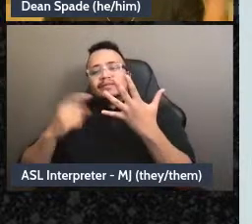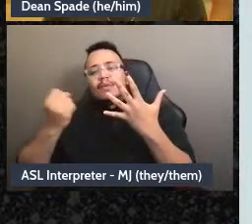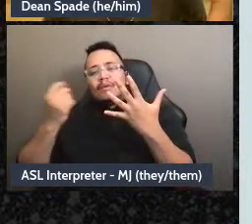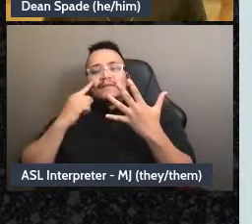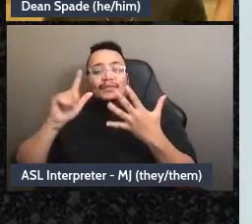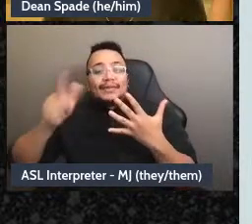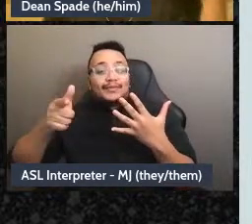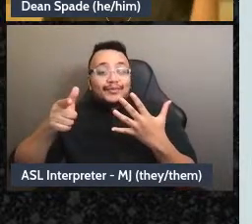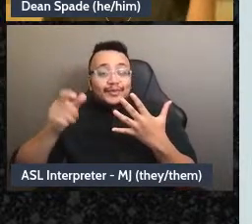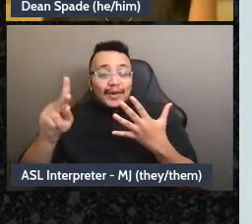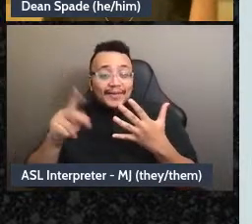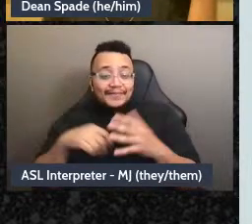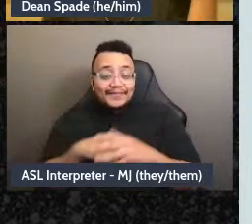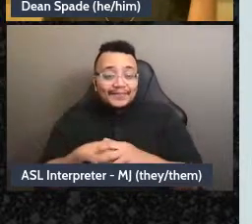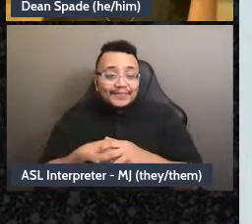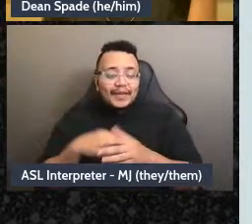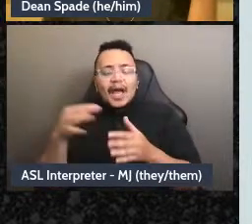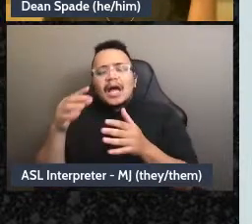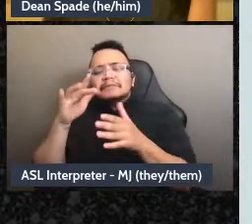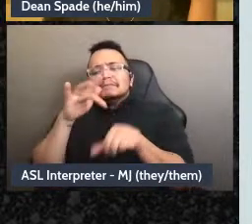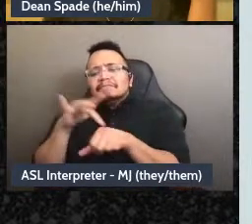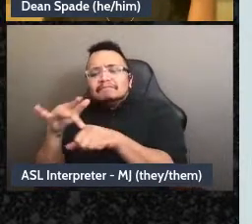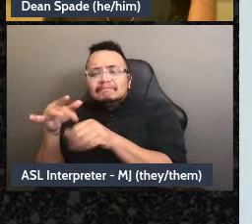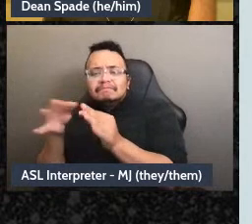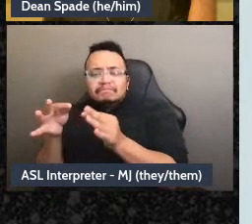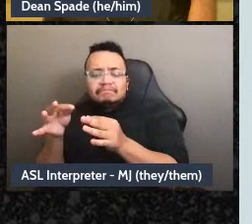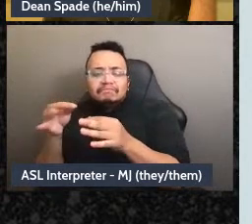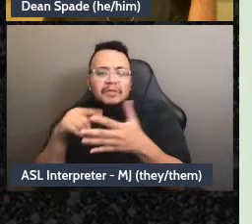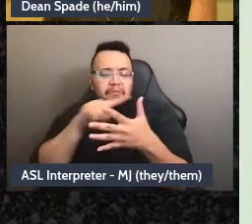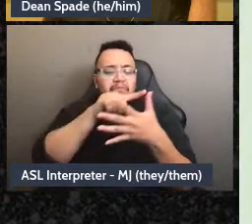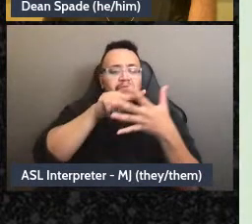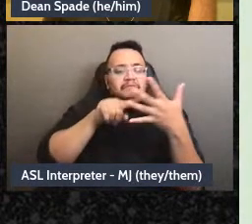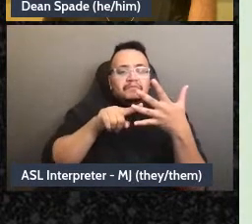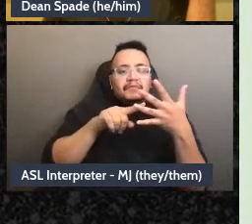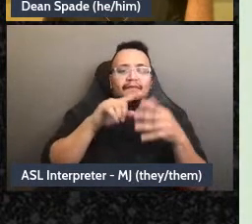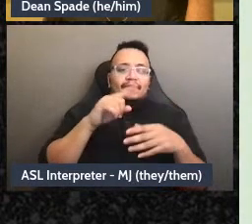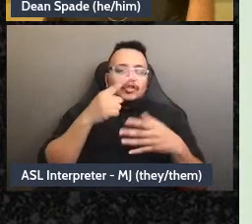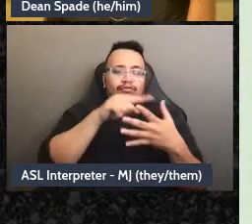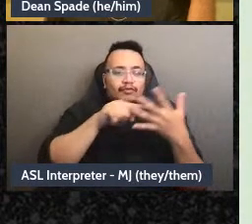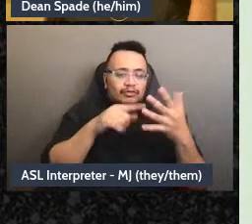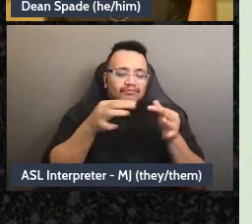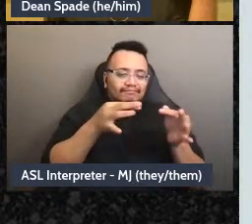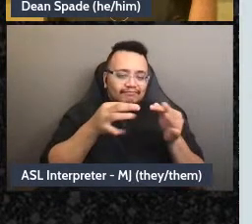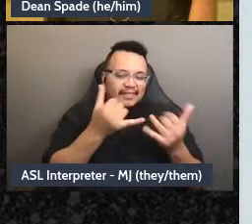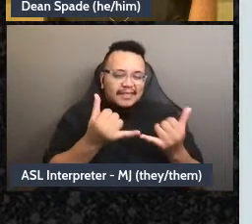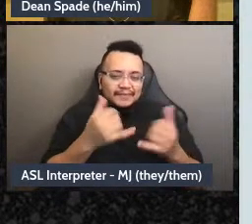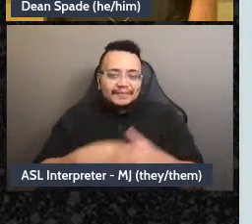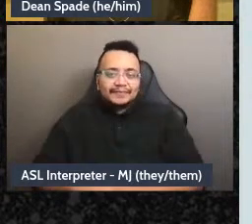I'll mention a few things about it today in some of these sections okay, oh it's interesting